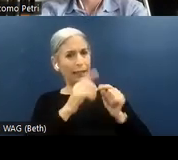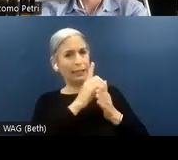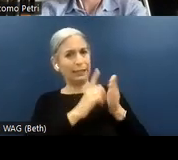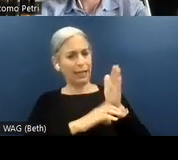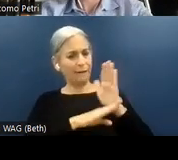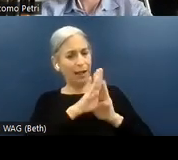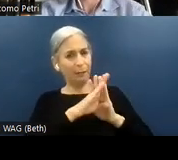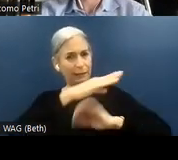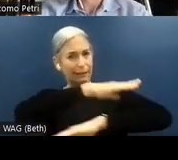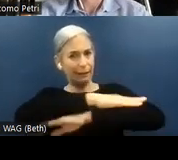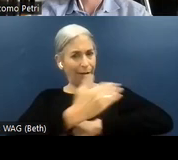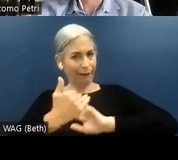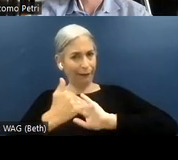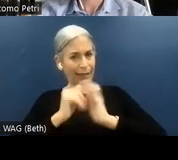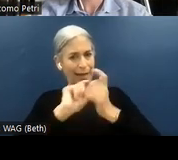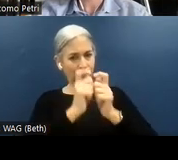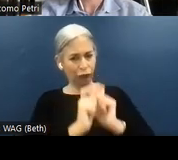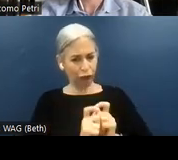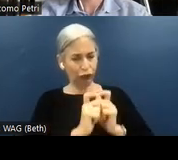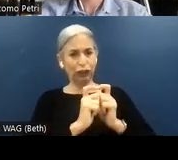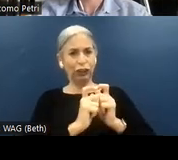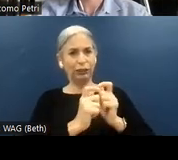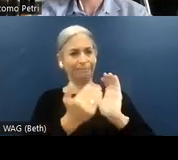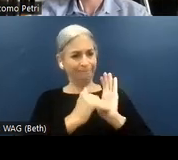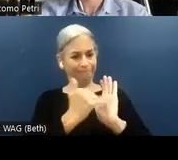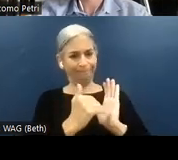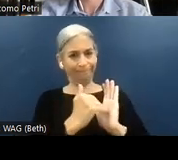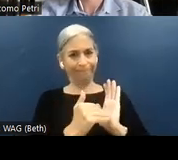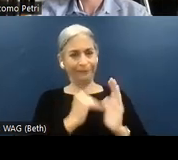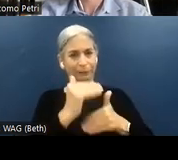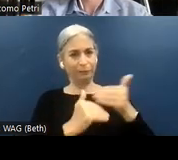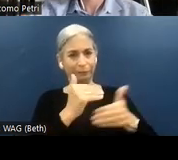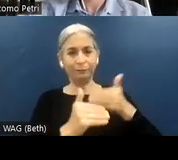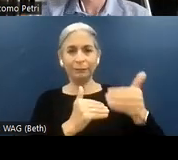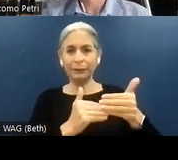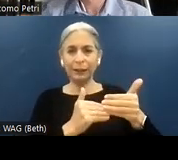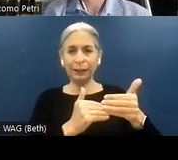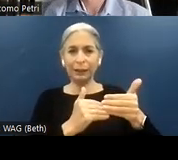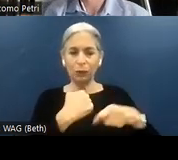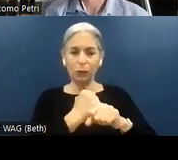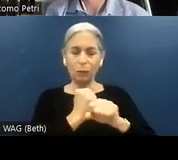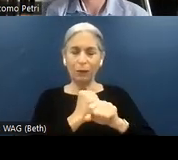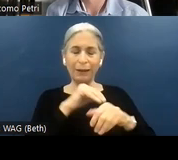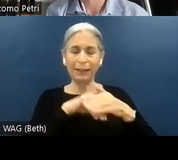table, I remediate, and I keep reiterating this process will make accessibility not sustainable